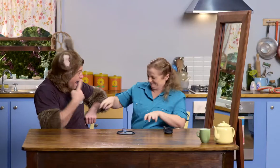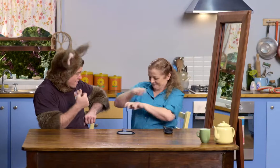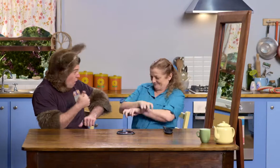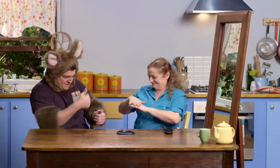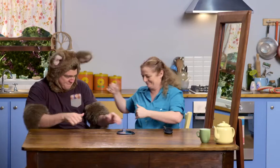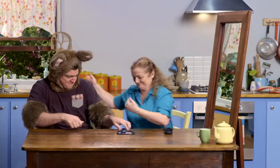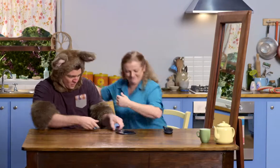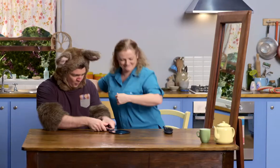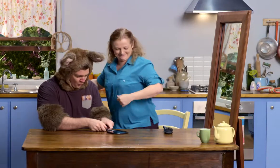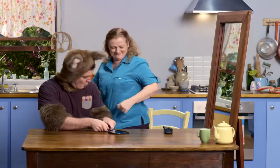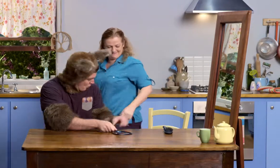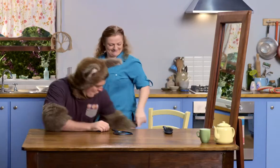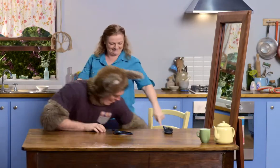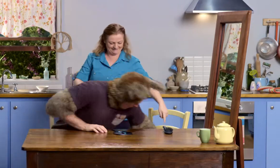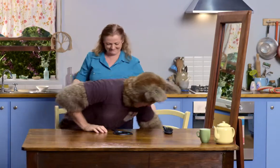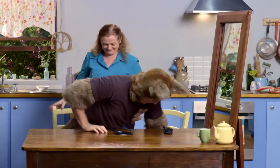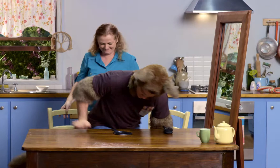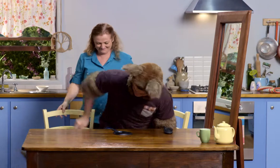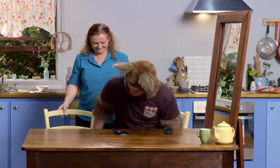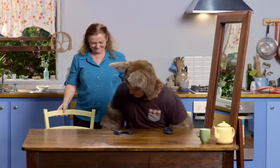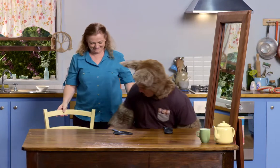Yeah. Let's swap. Ooh!